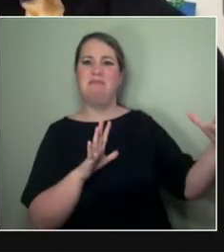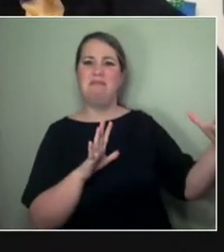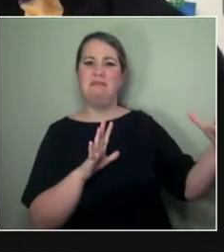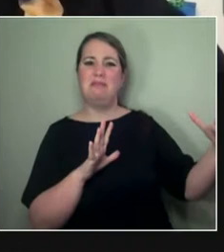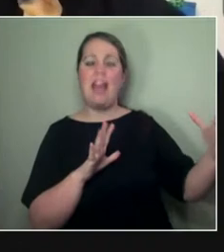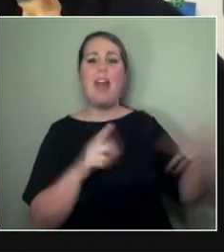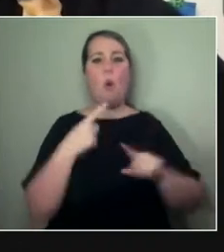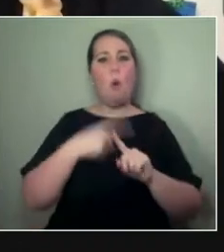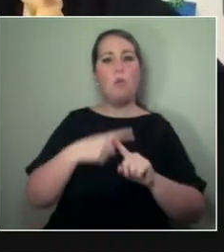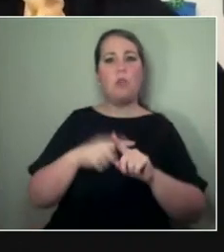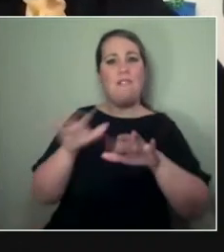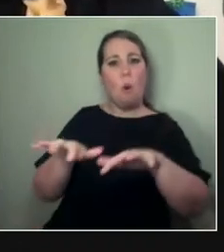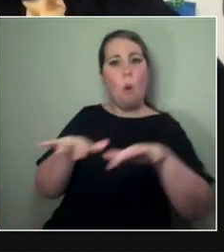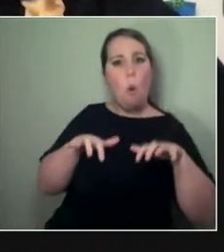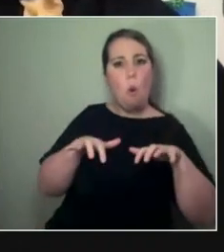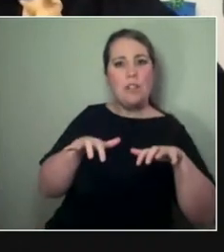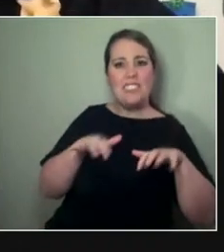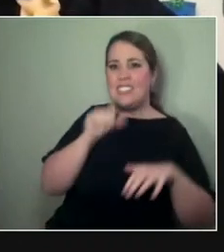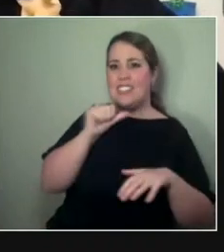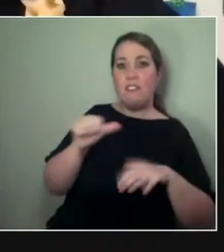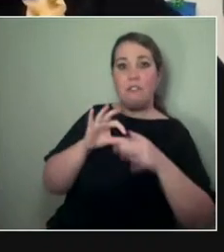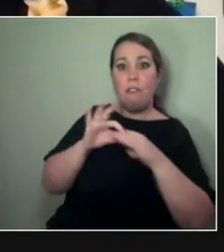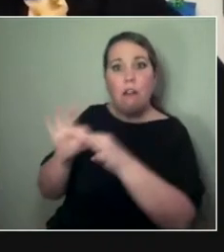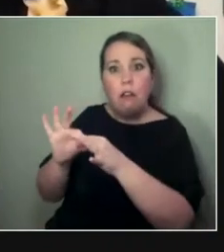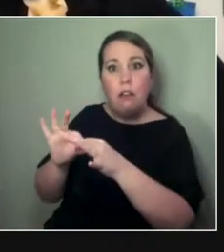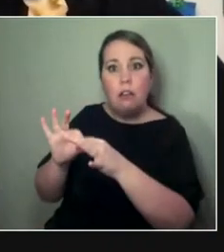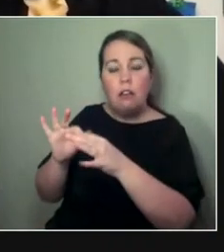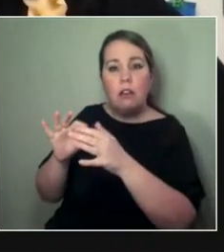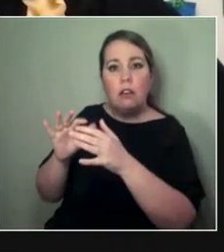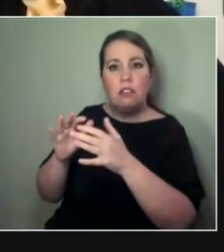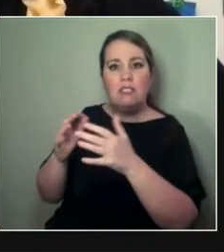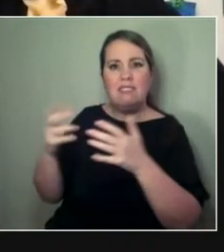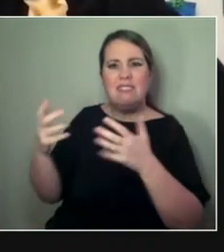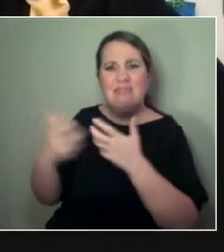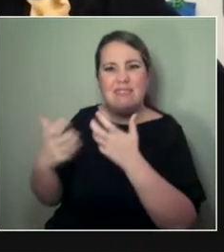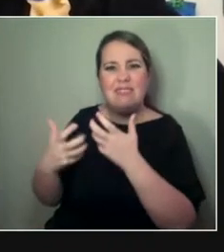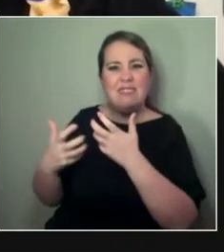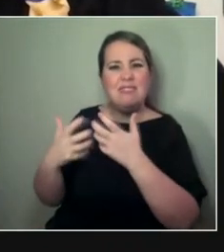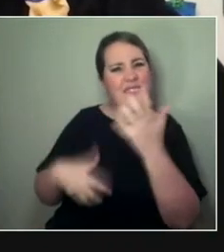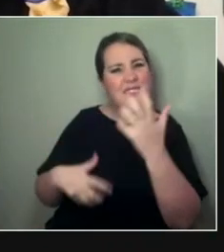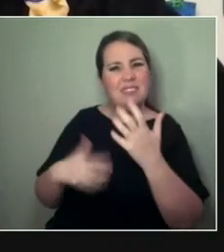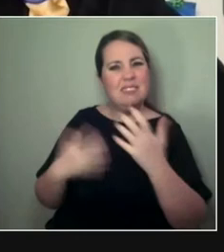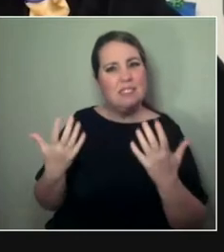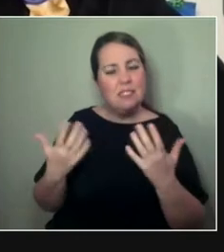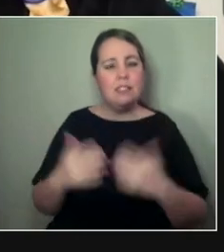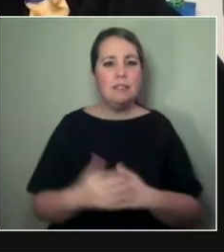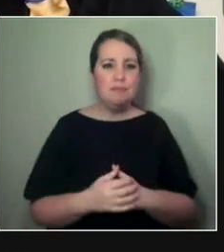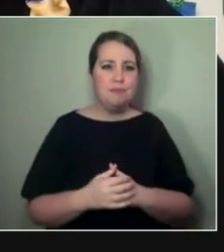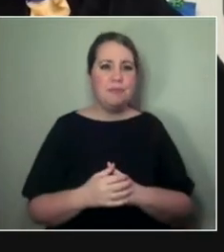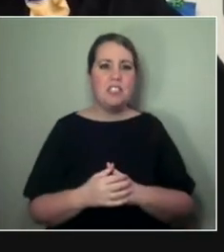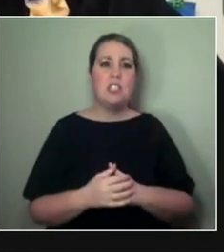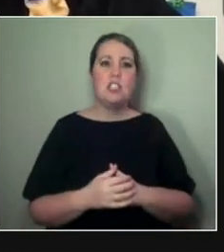And, like, what— You know. As we're doing that reassessment, the audience is going— Like, they just want— They—